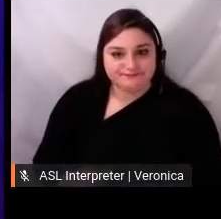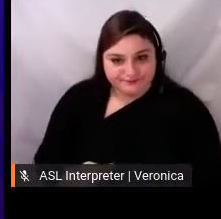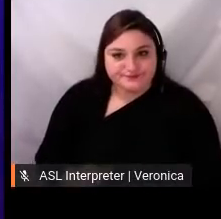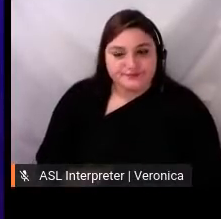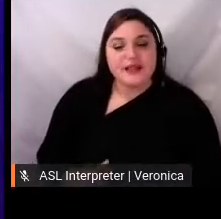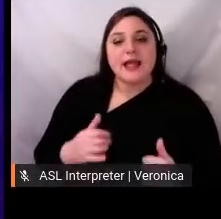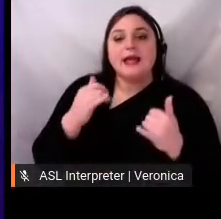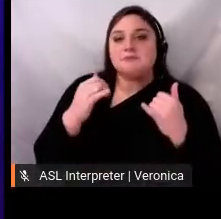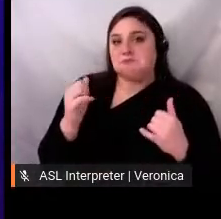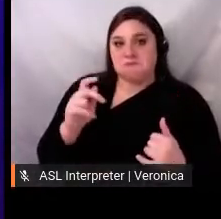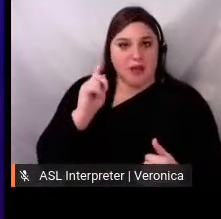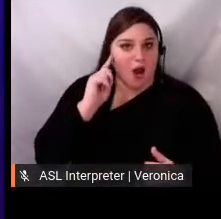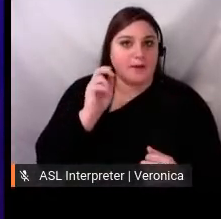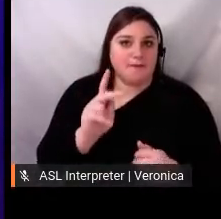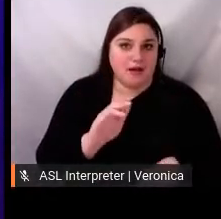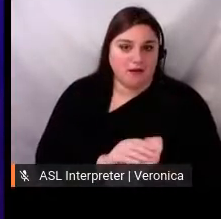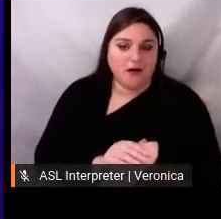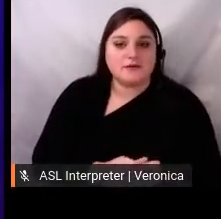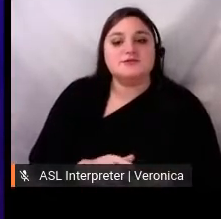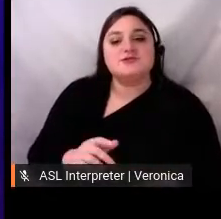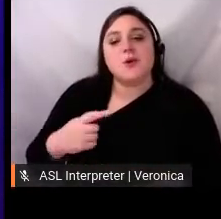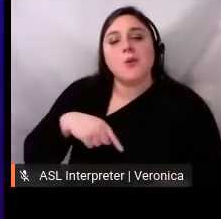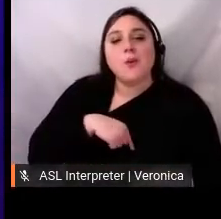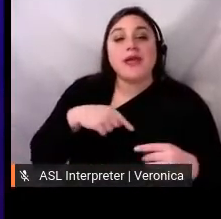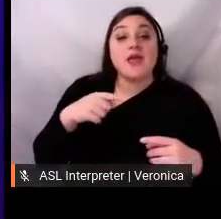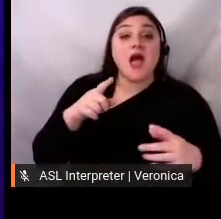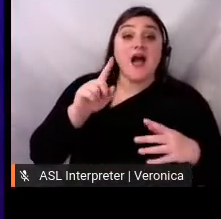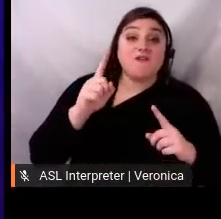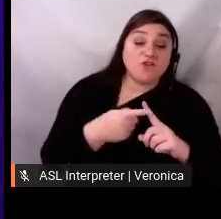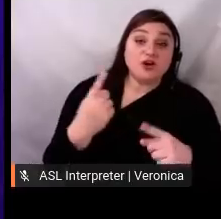and everyone in the national theater community. So, not just Broadway,